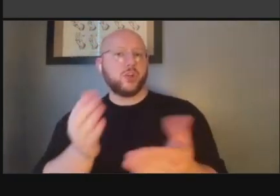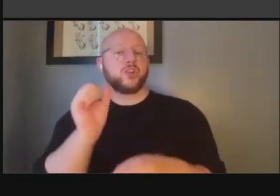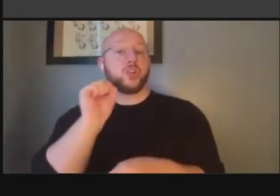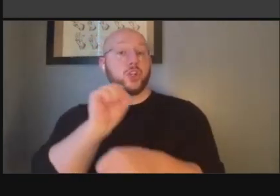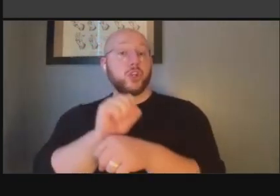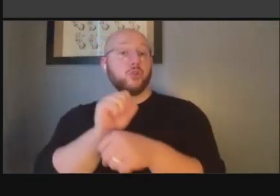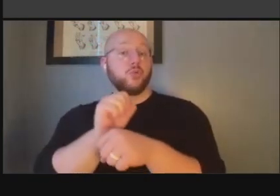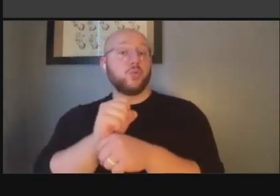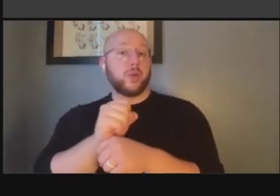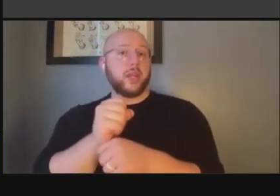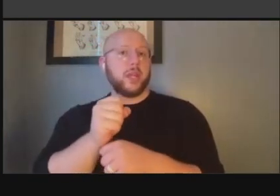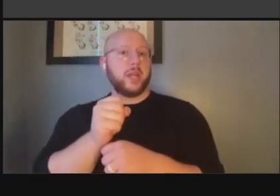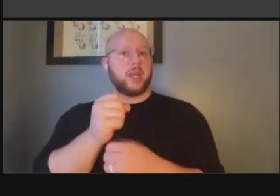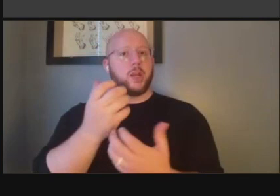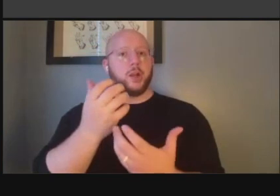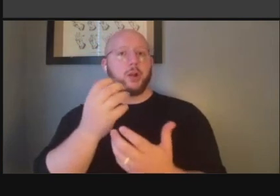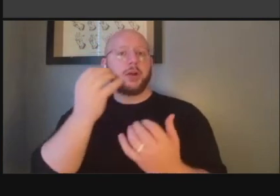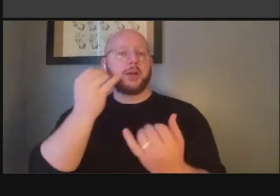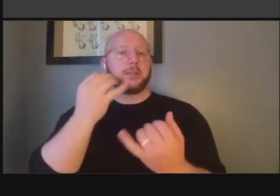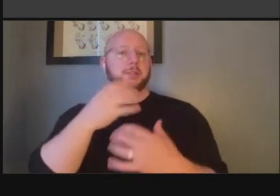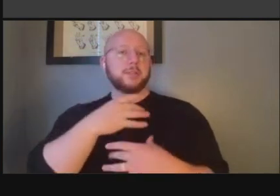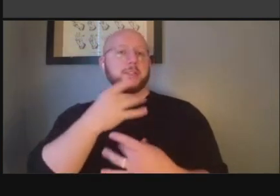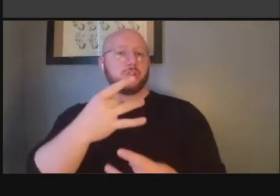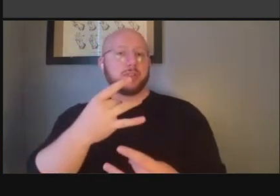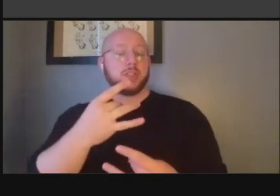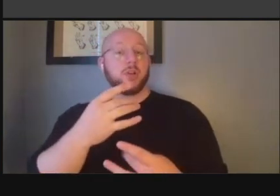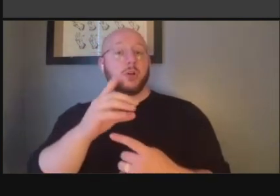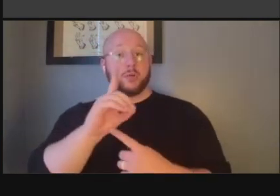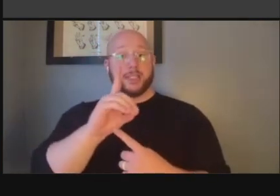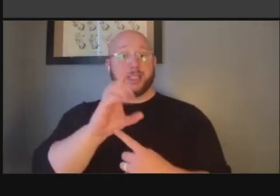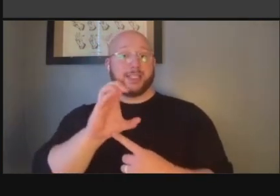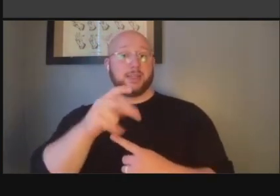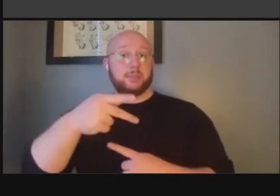have you thought about engaging dcps and dc students in this area